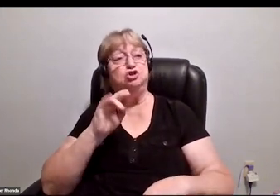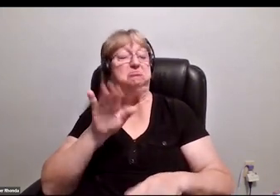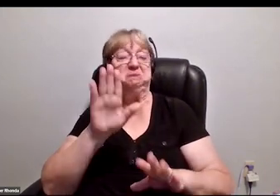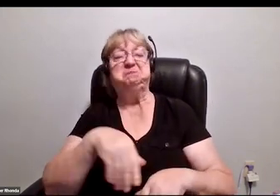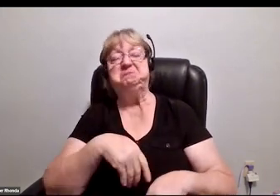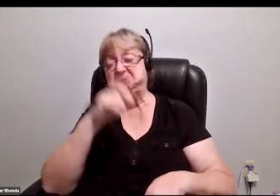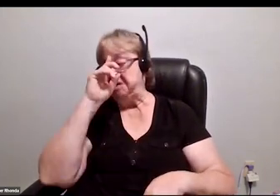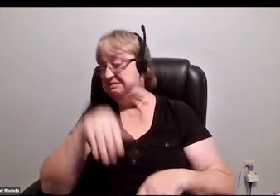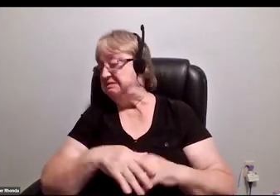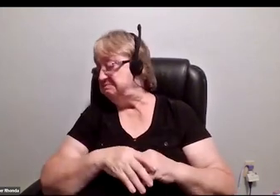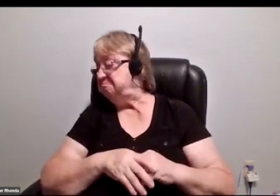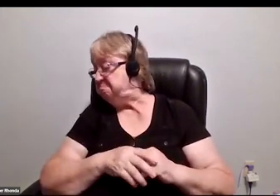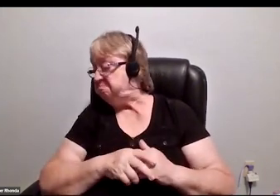[chuckles]